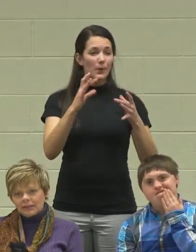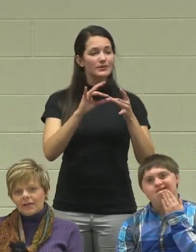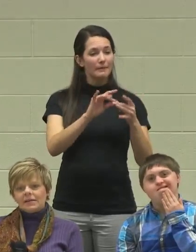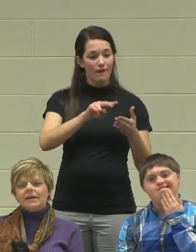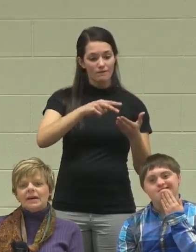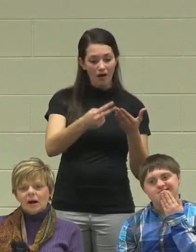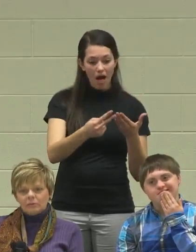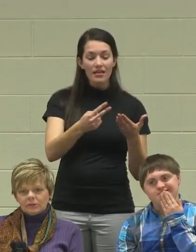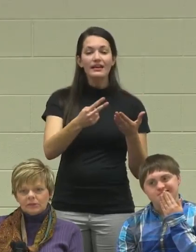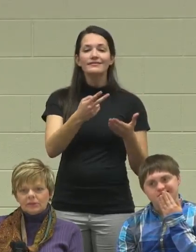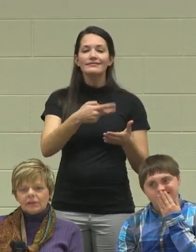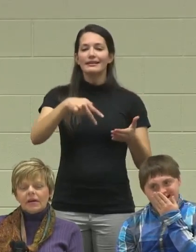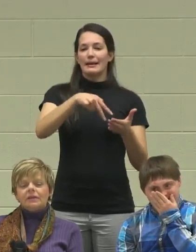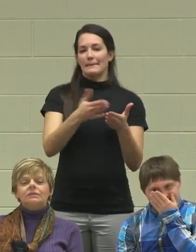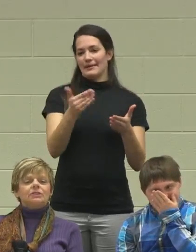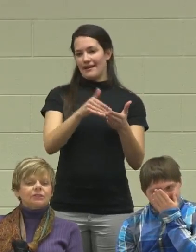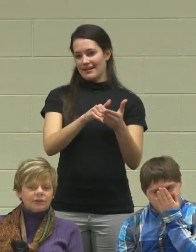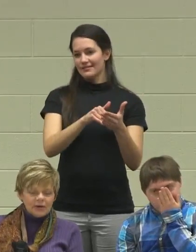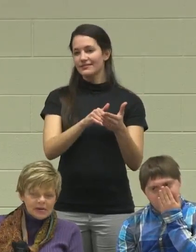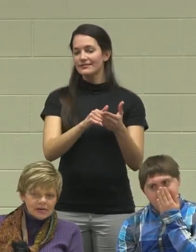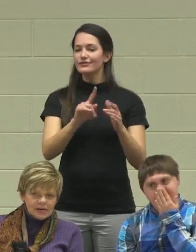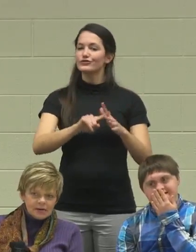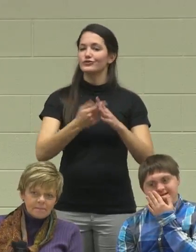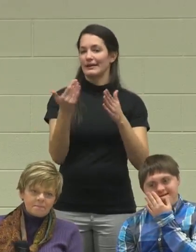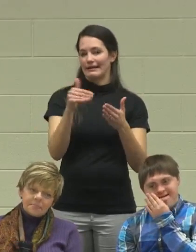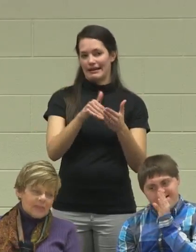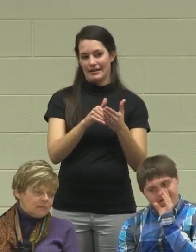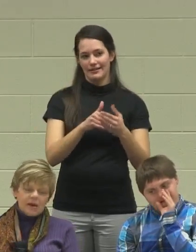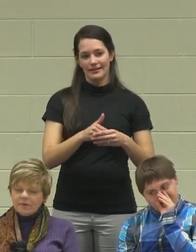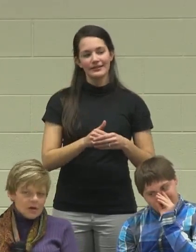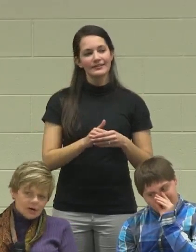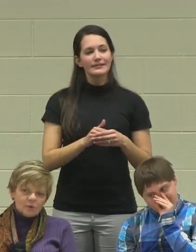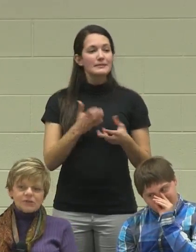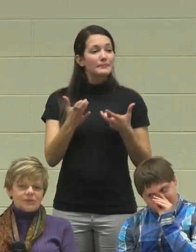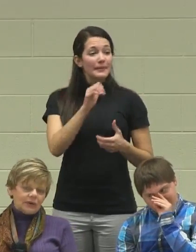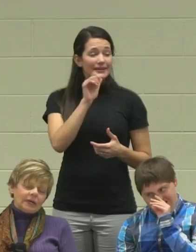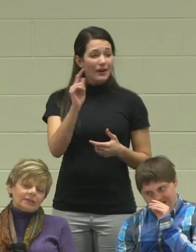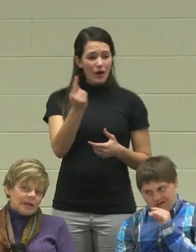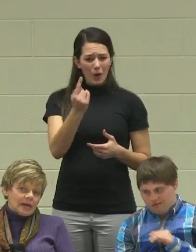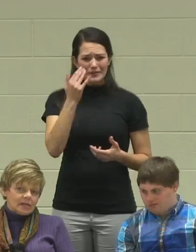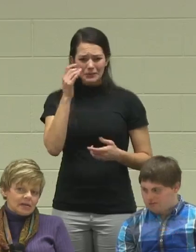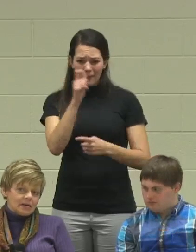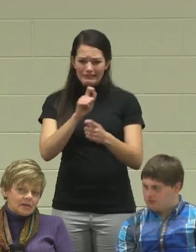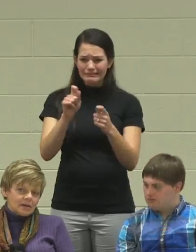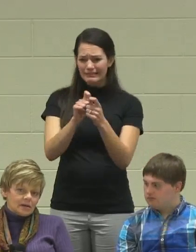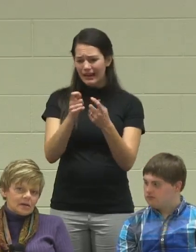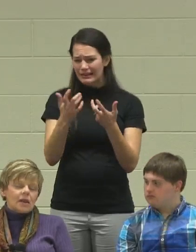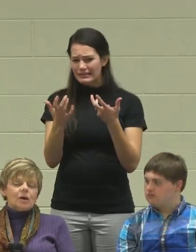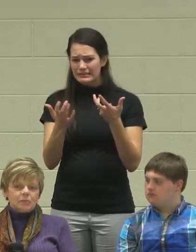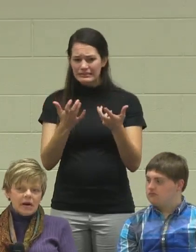and getting up and starting again and maybe not always knowing exactly,